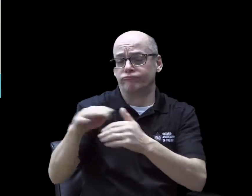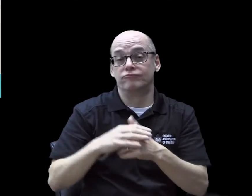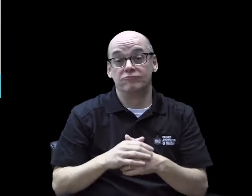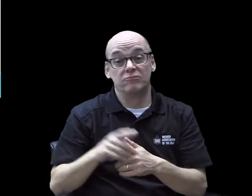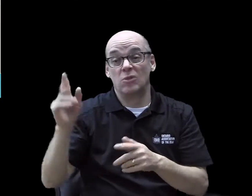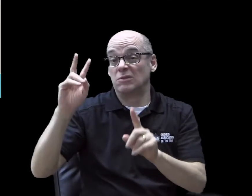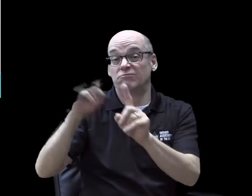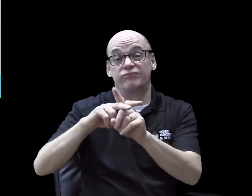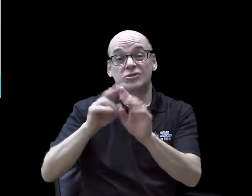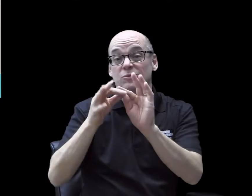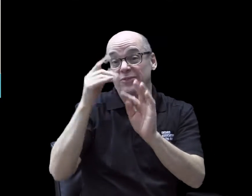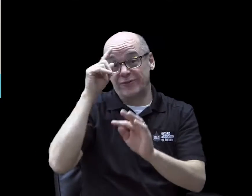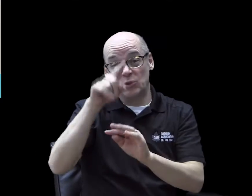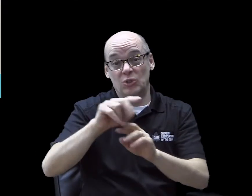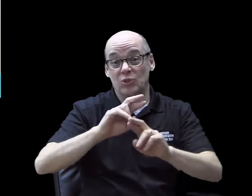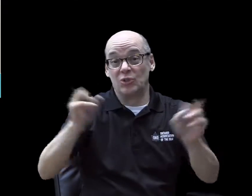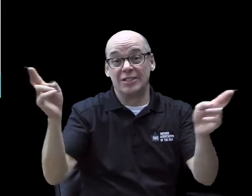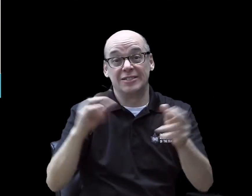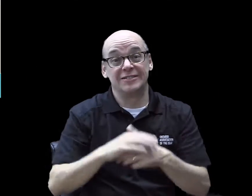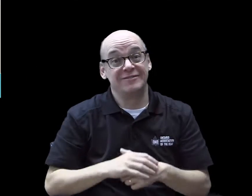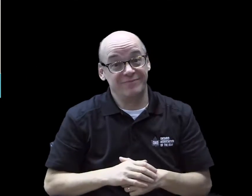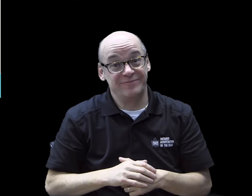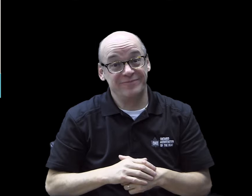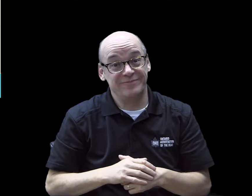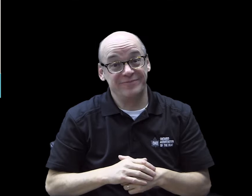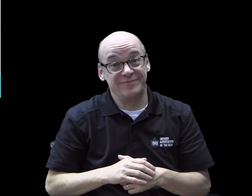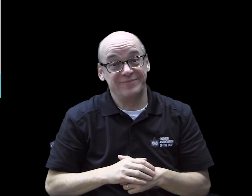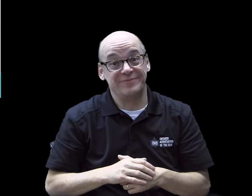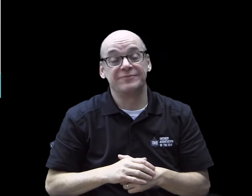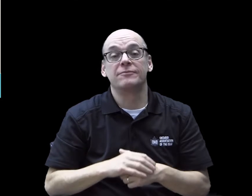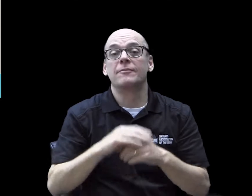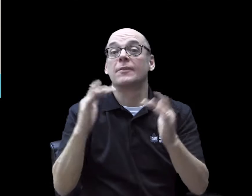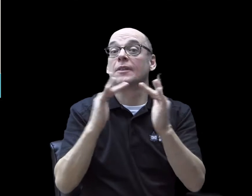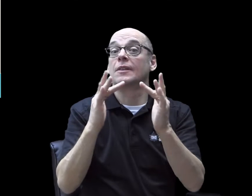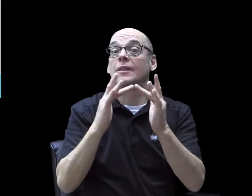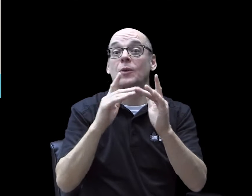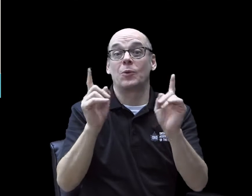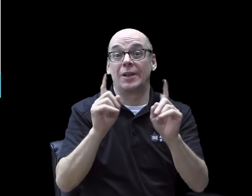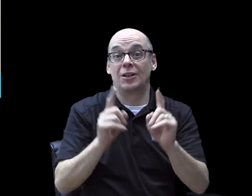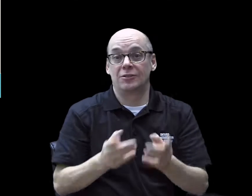They can easily book an interpreter for you. Website address: